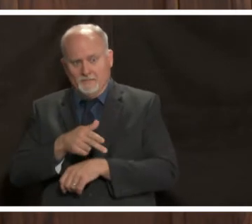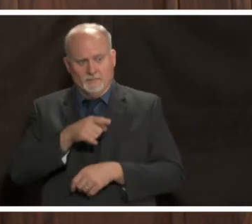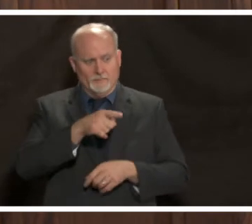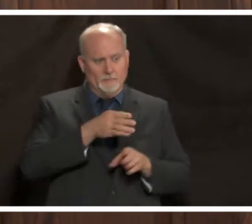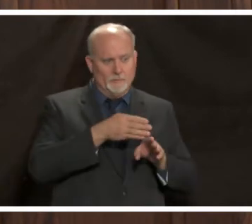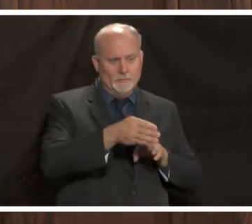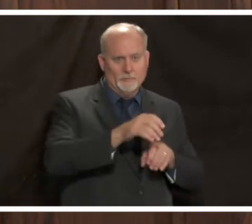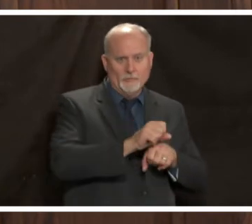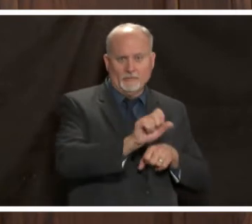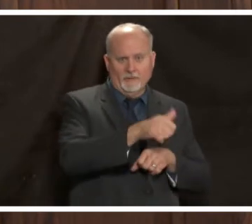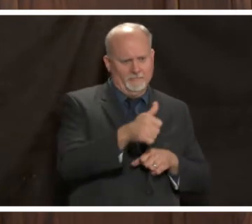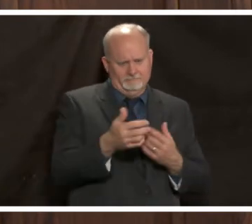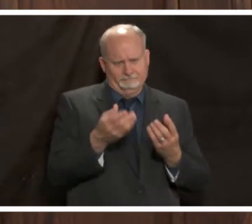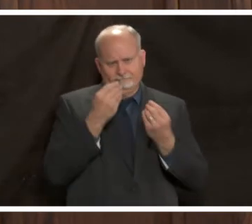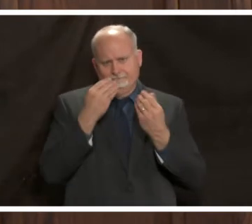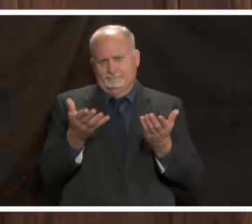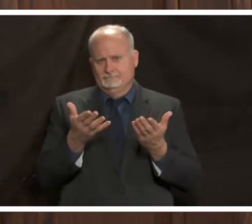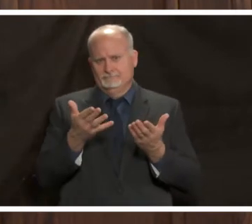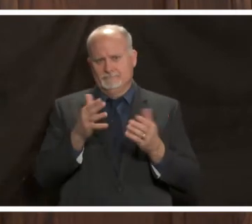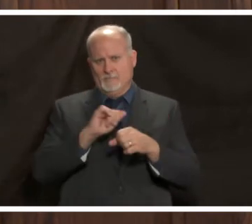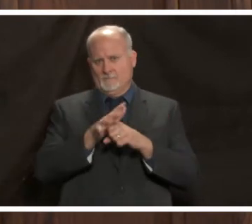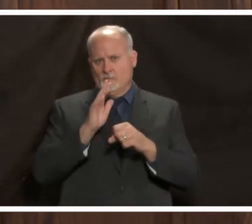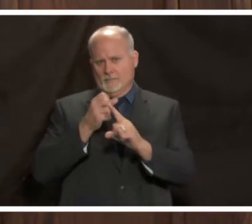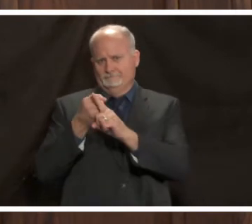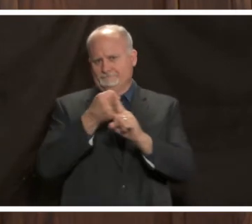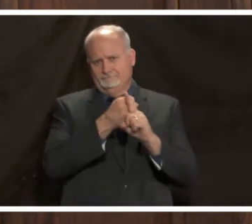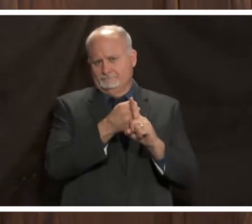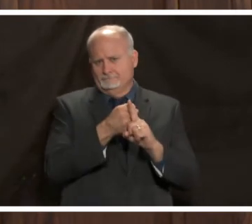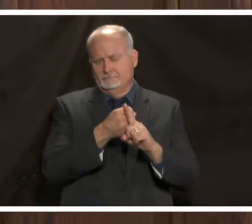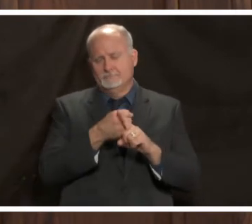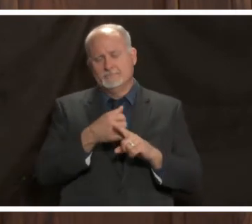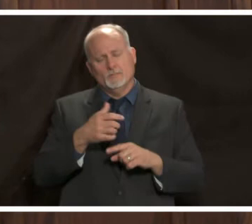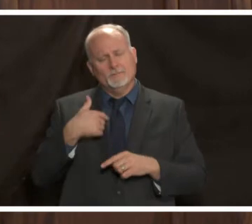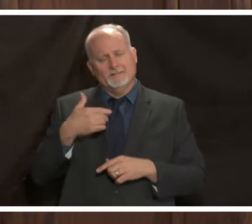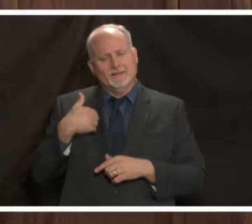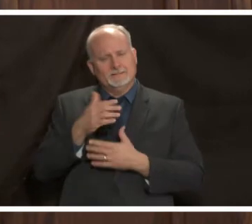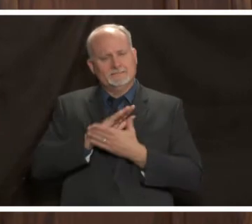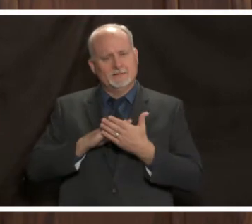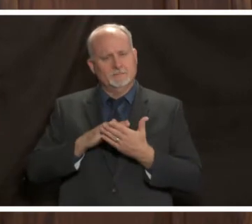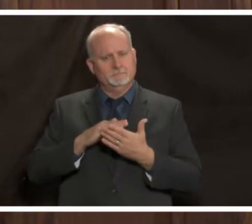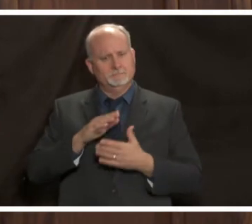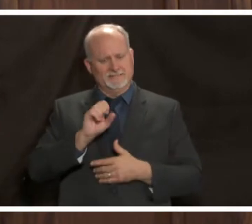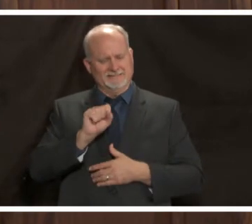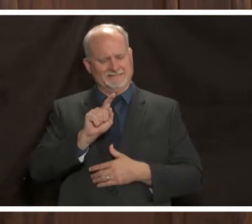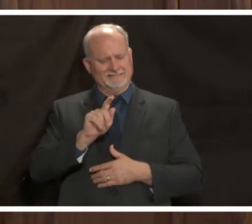so we have had some employees who have had coveted for sure and you know it's impacted our staffing